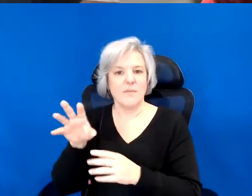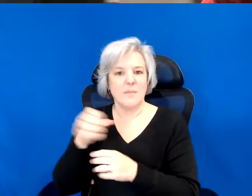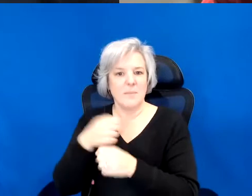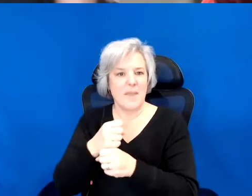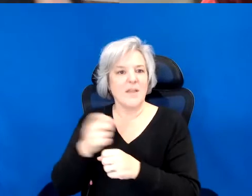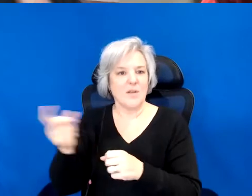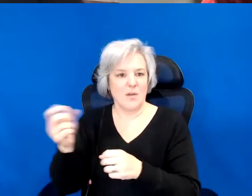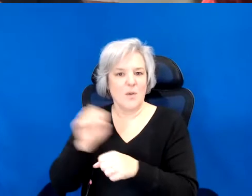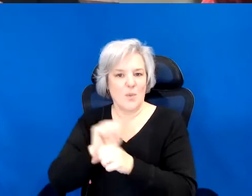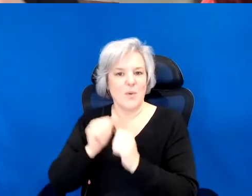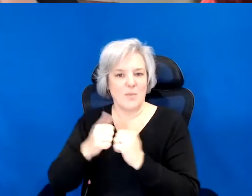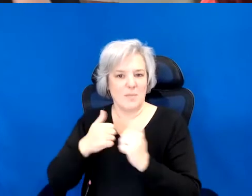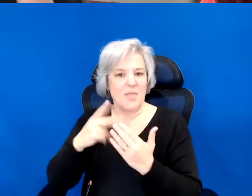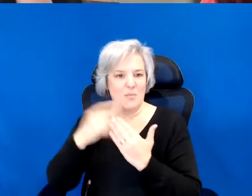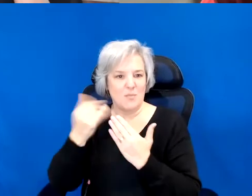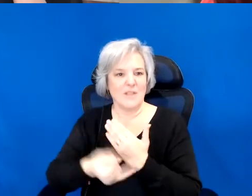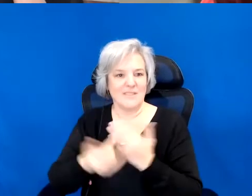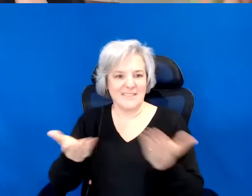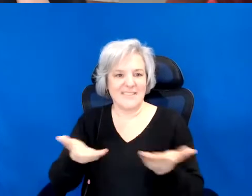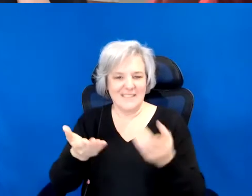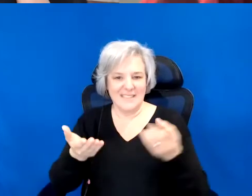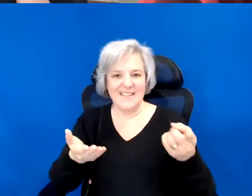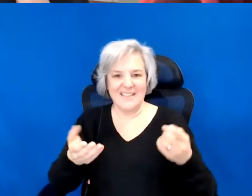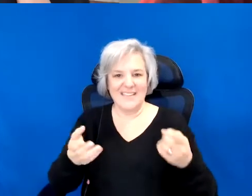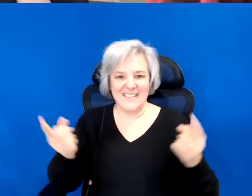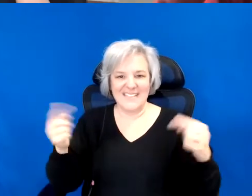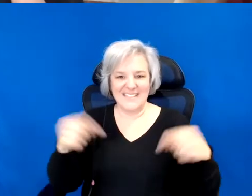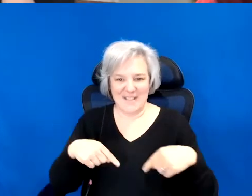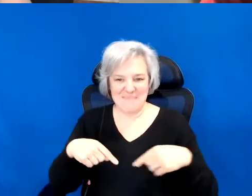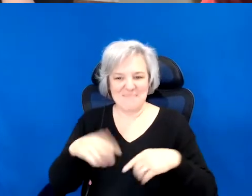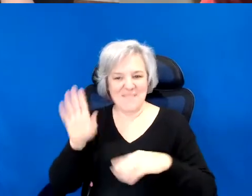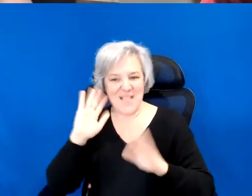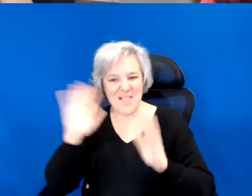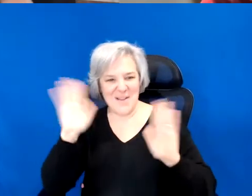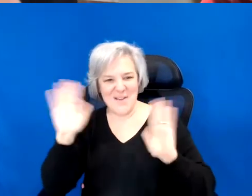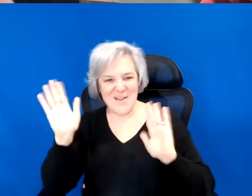Who many of you know because he is a Toronto-based person.